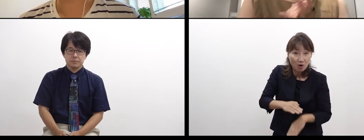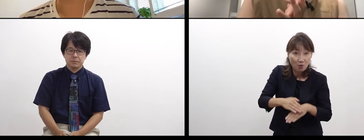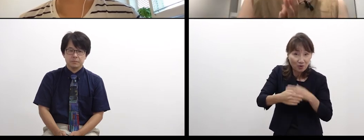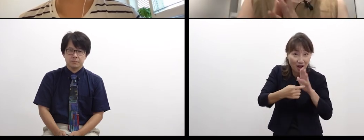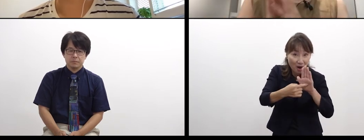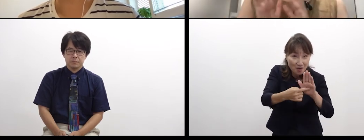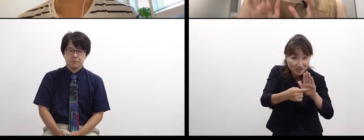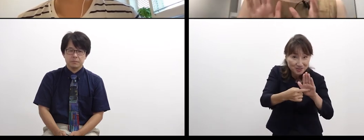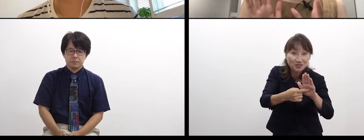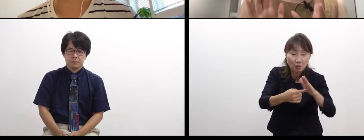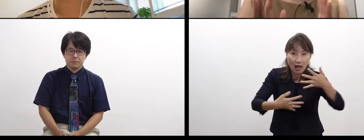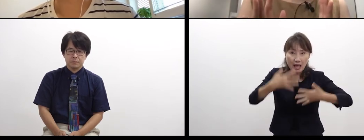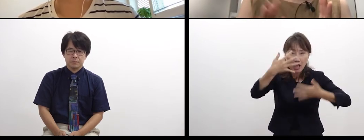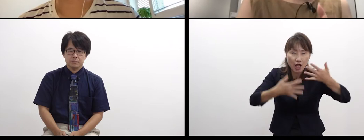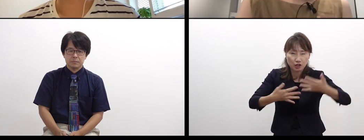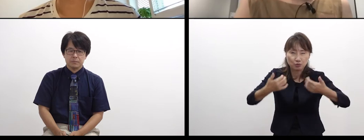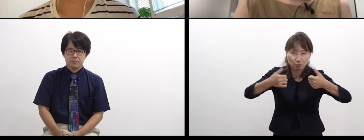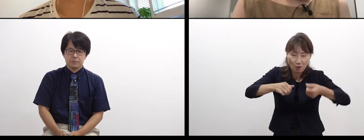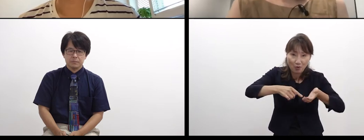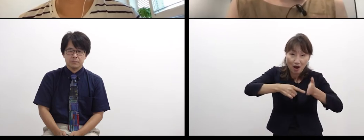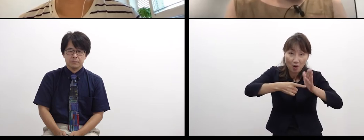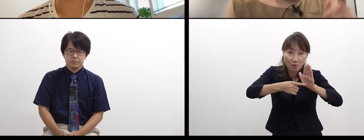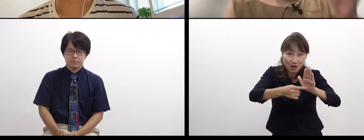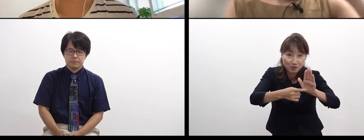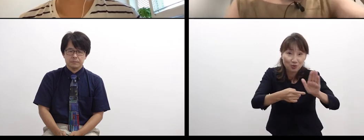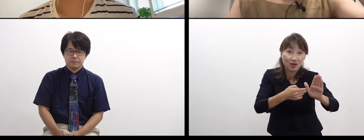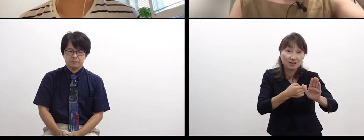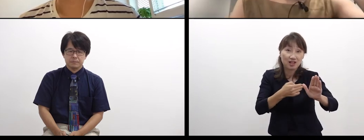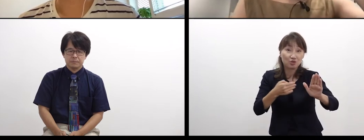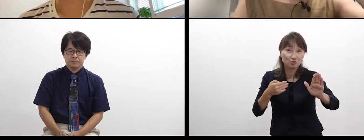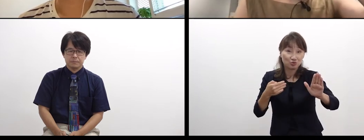saying “it’s like this.”